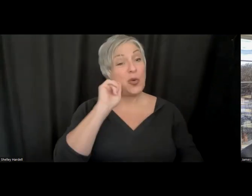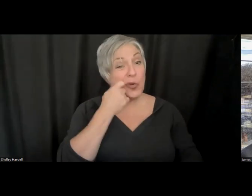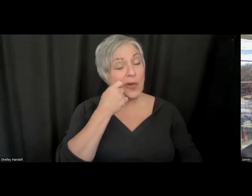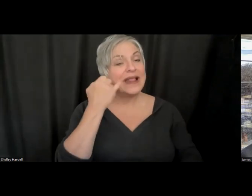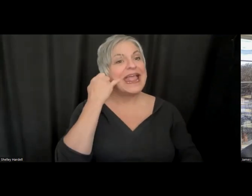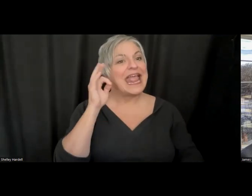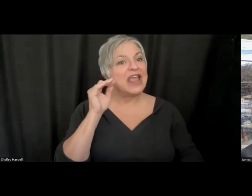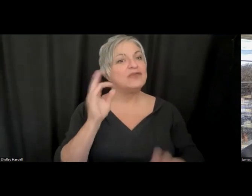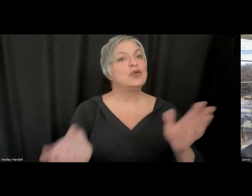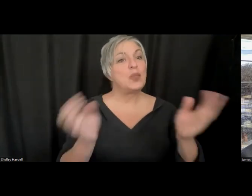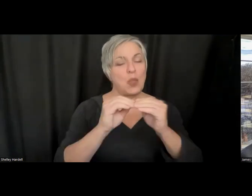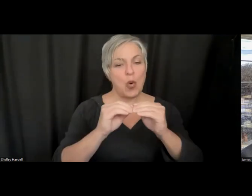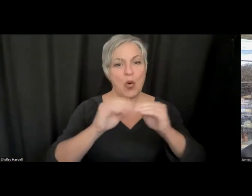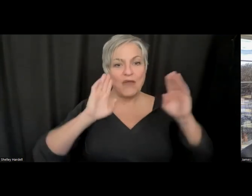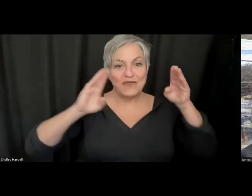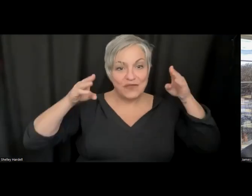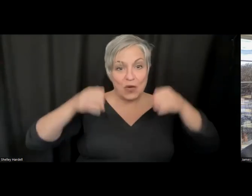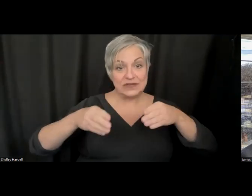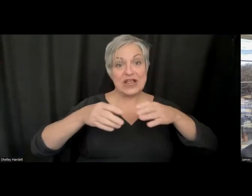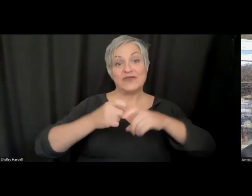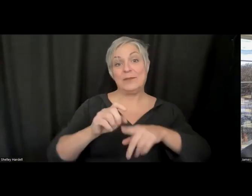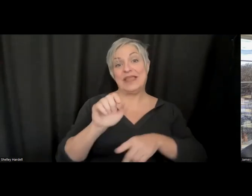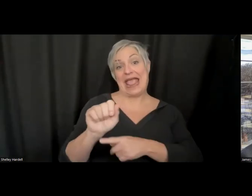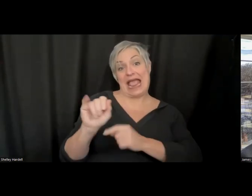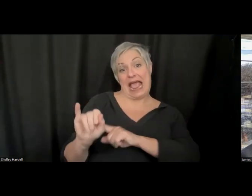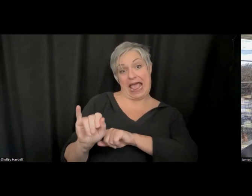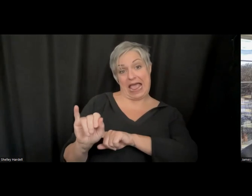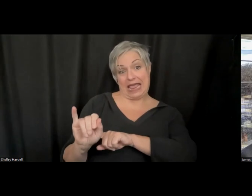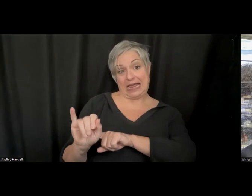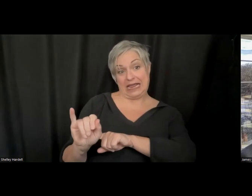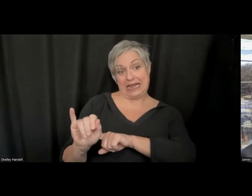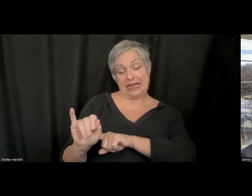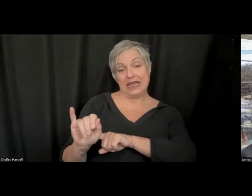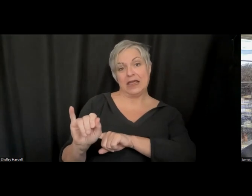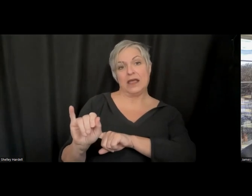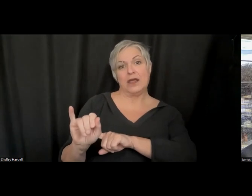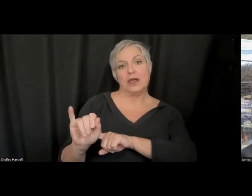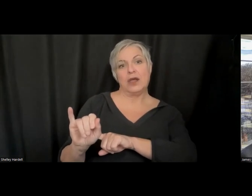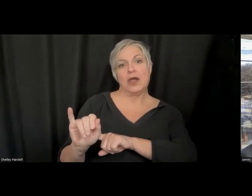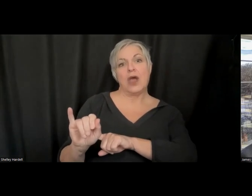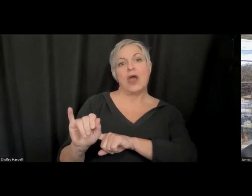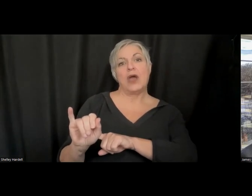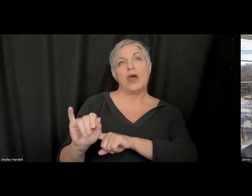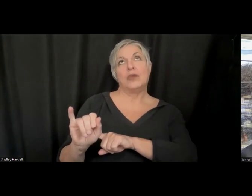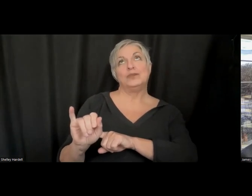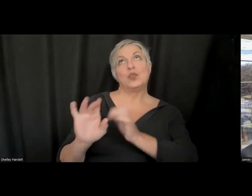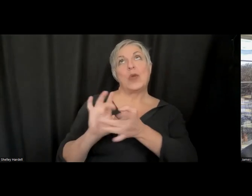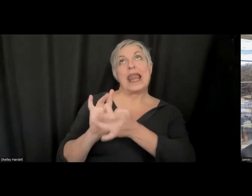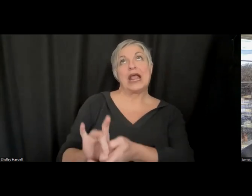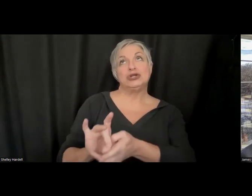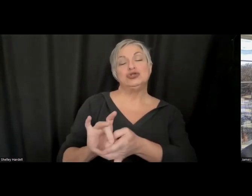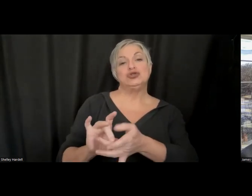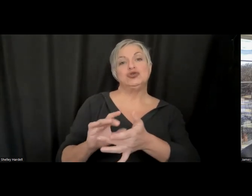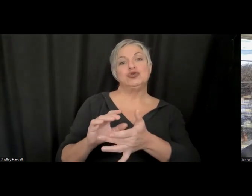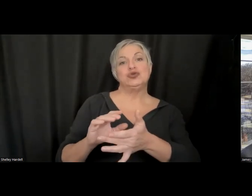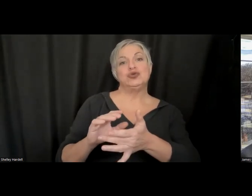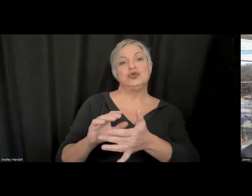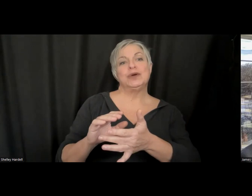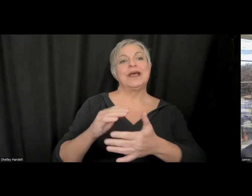focus from the AI space on the human kind of mechanics behind